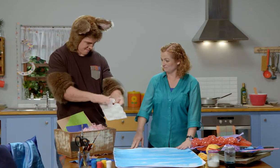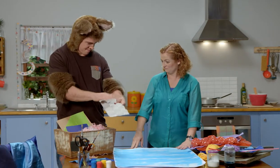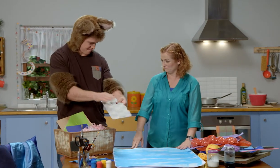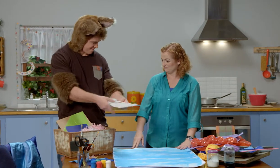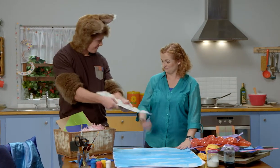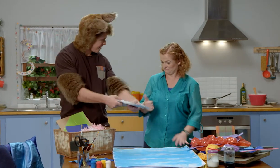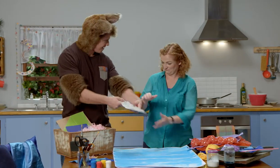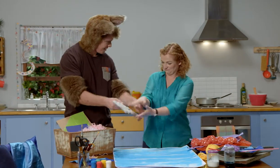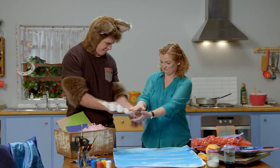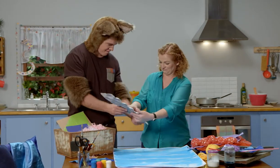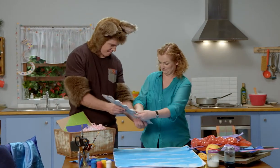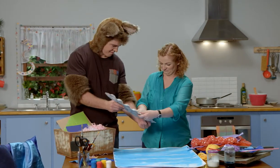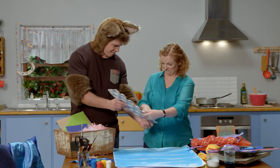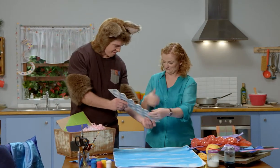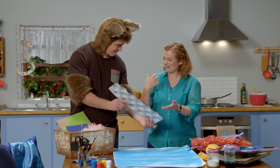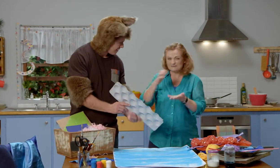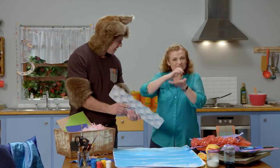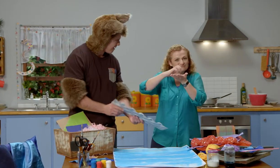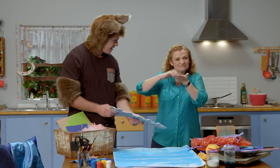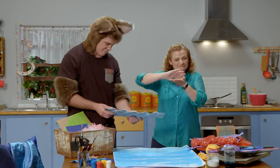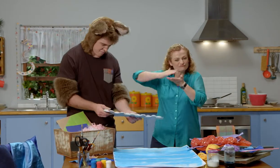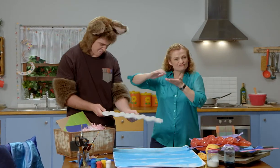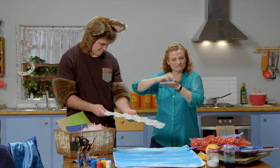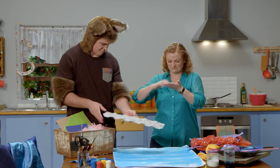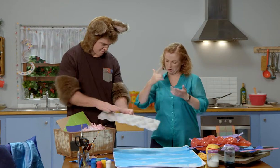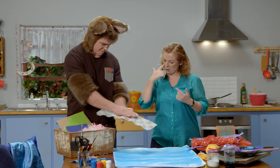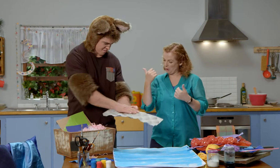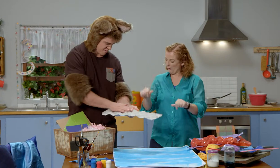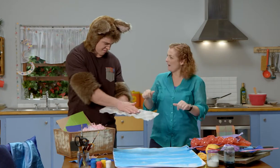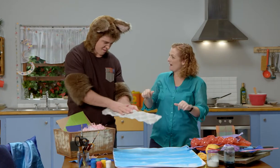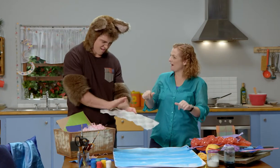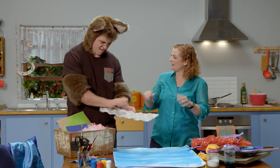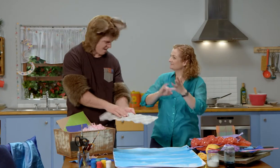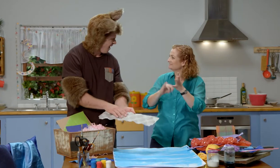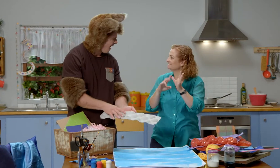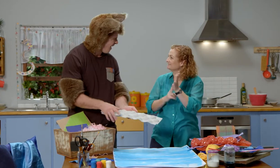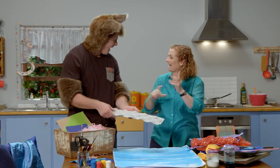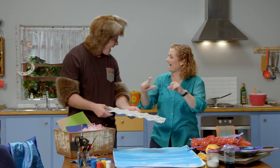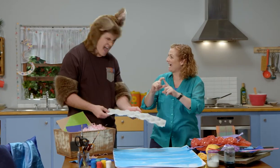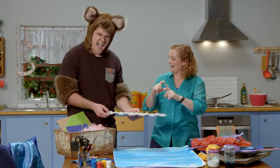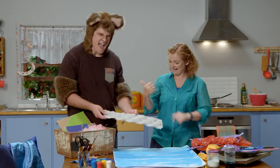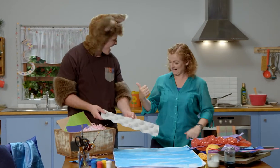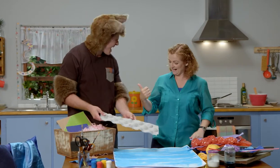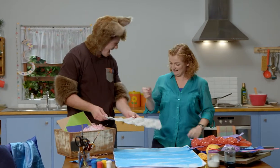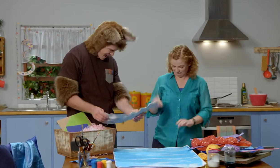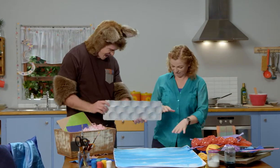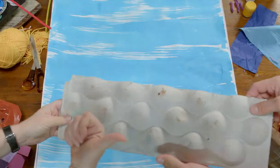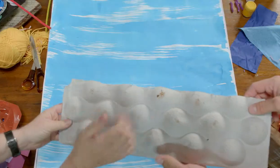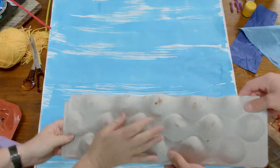Oh! Feel that! That's a bit rough isn't it, Possum? We could use that as our sand.